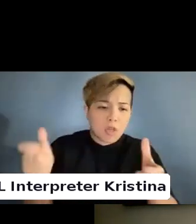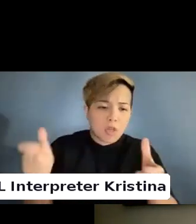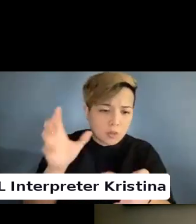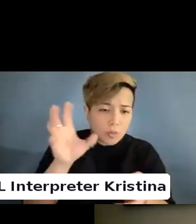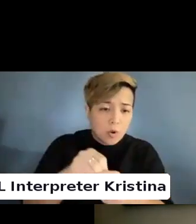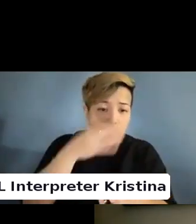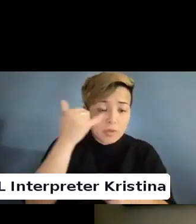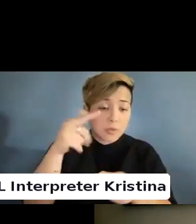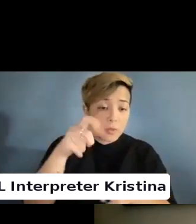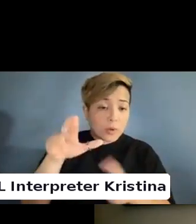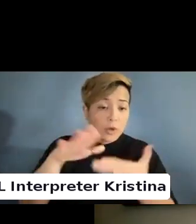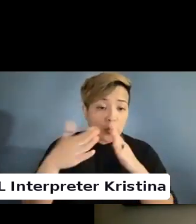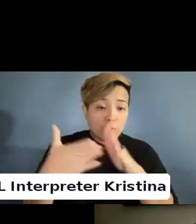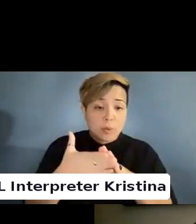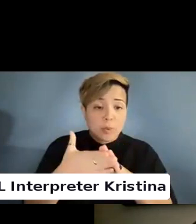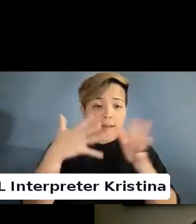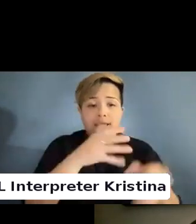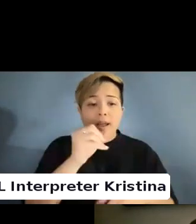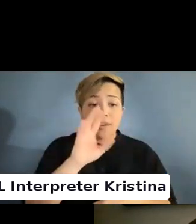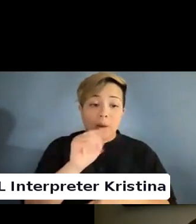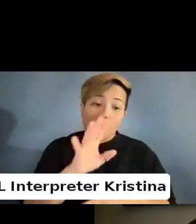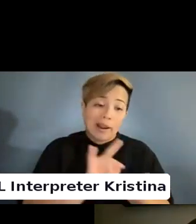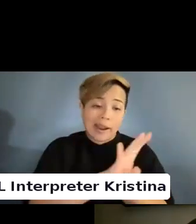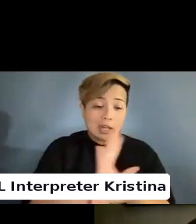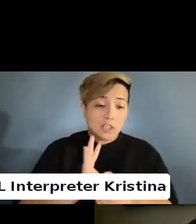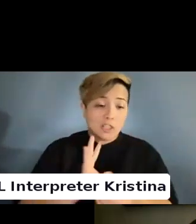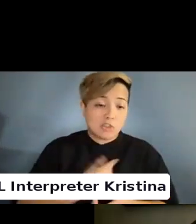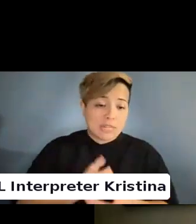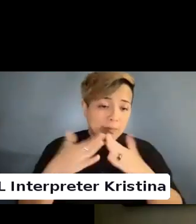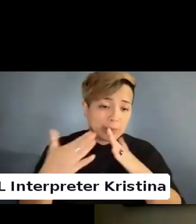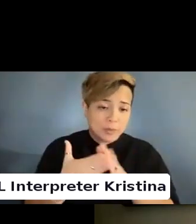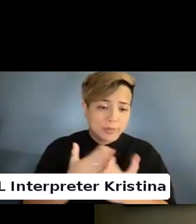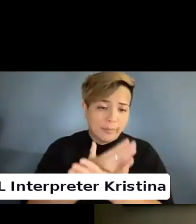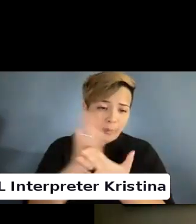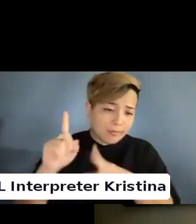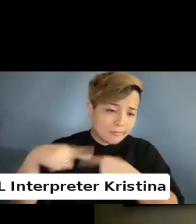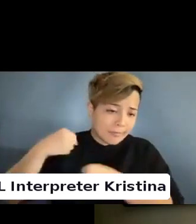communities left out were kicked out of the trans community throughout the years of advocacy